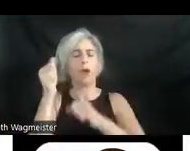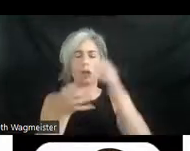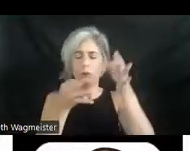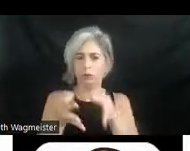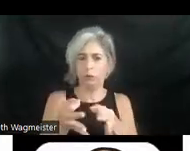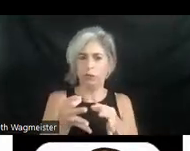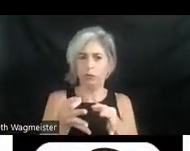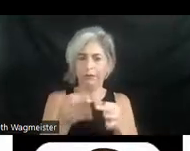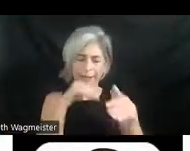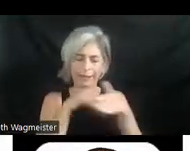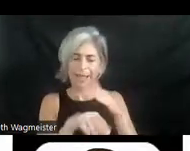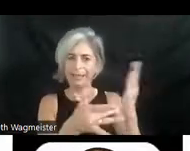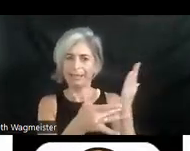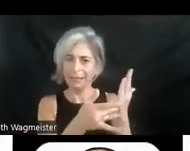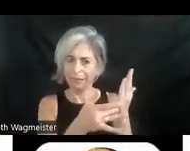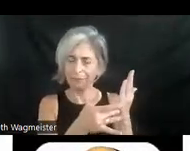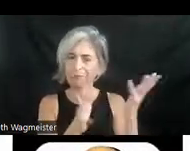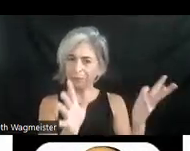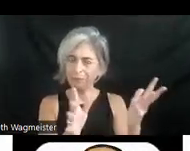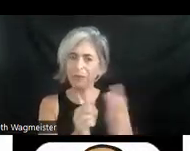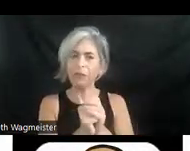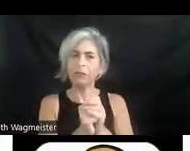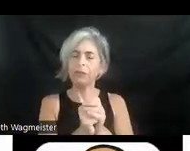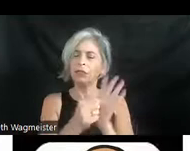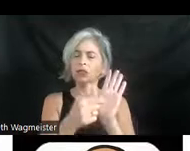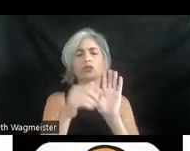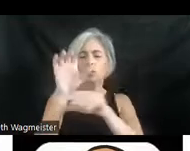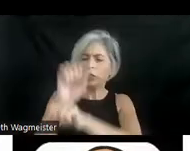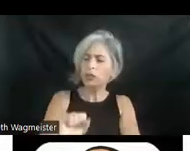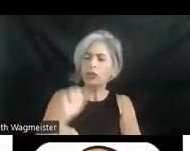as an access technique with an example of traditional audio description. Then we'll